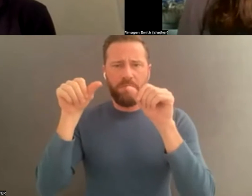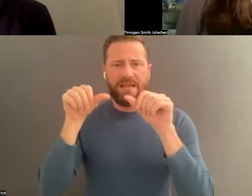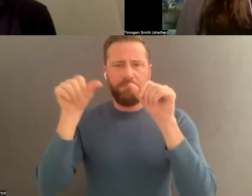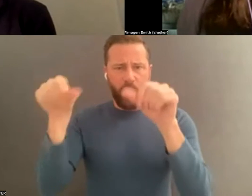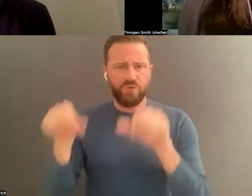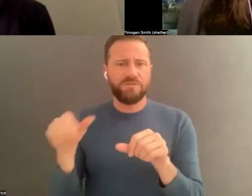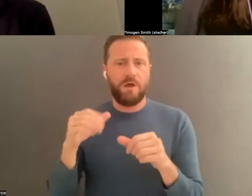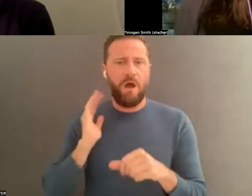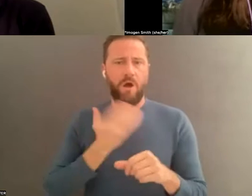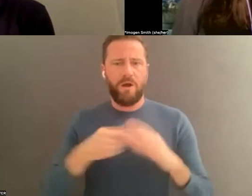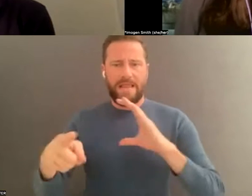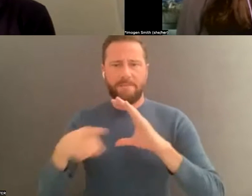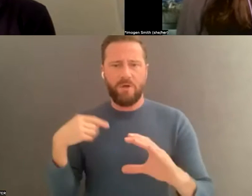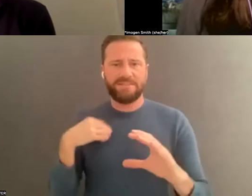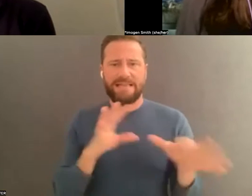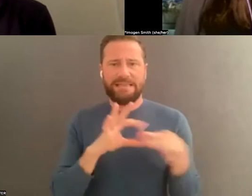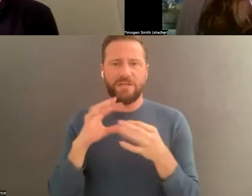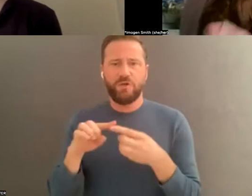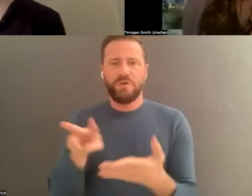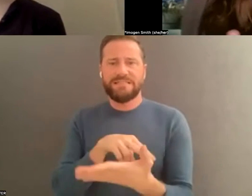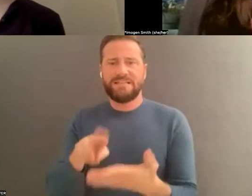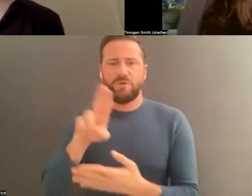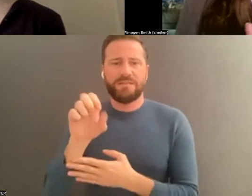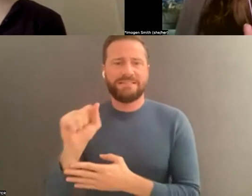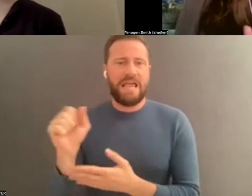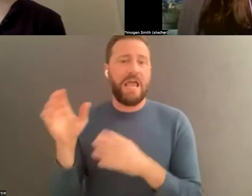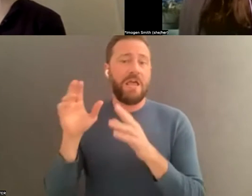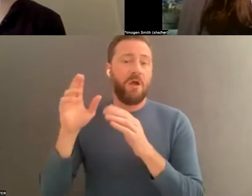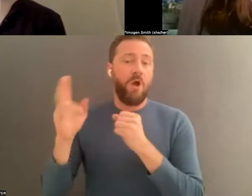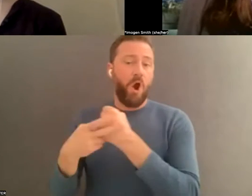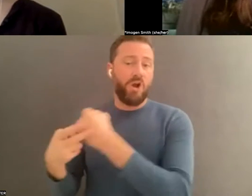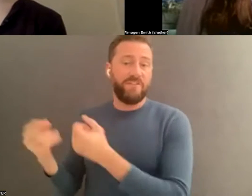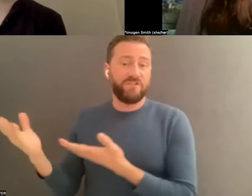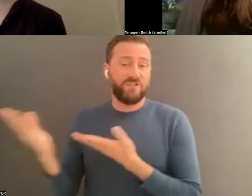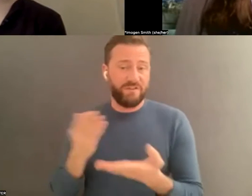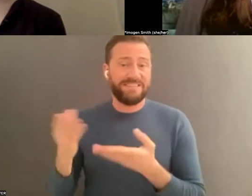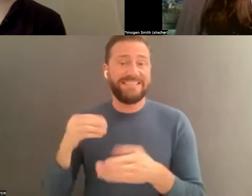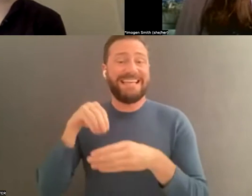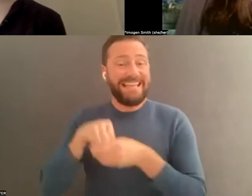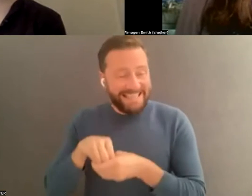Dance/NYC's archiving services in the chat and encourage you to join us in the followup chat room if you have any